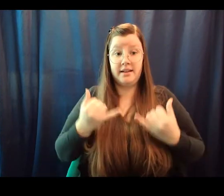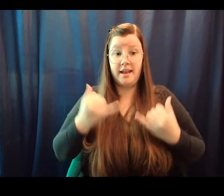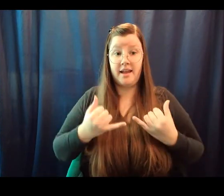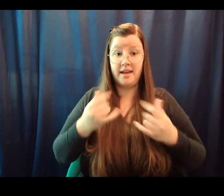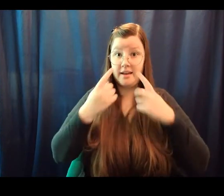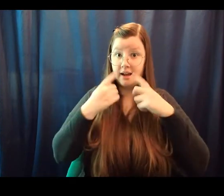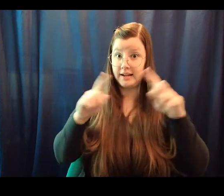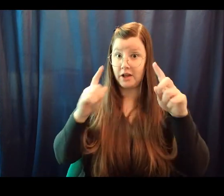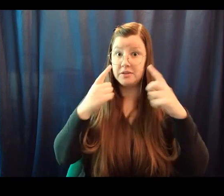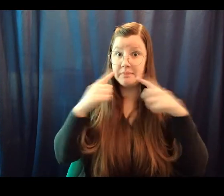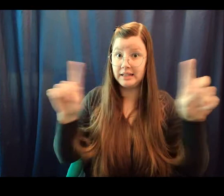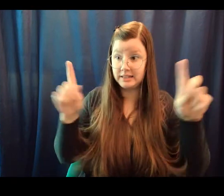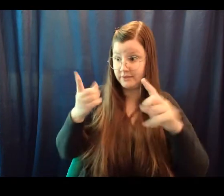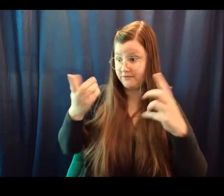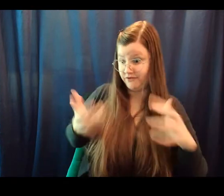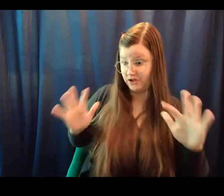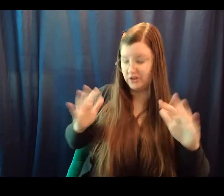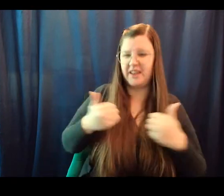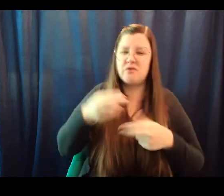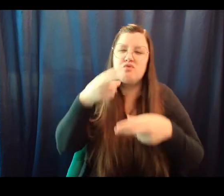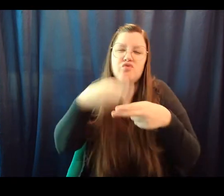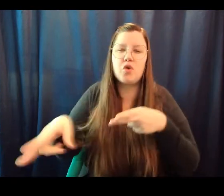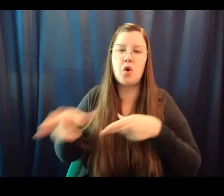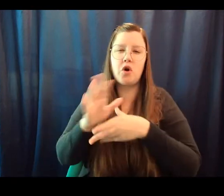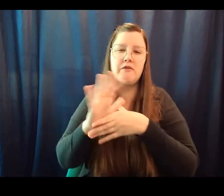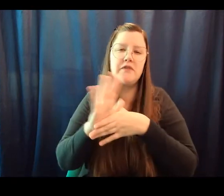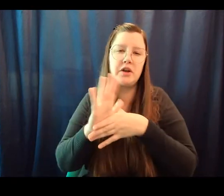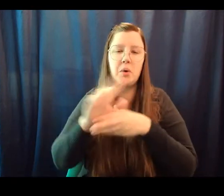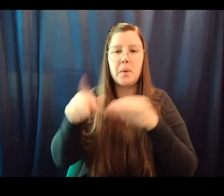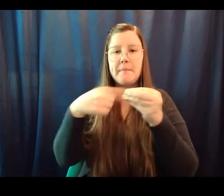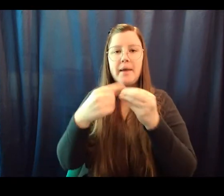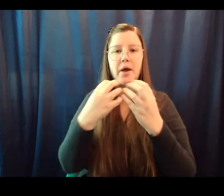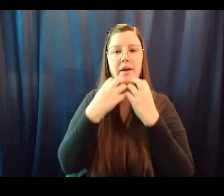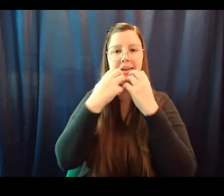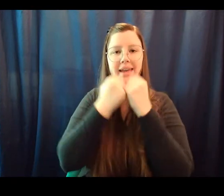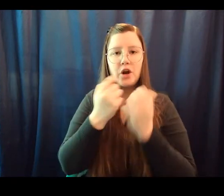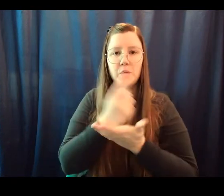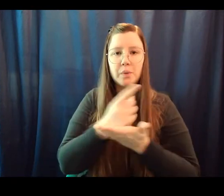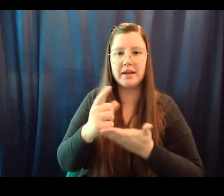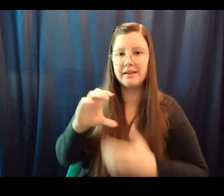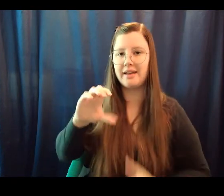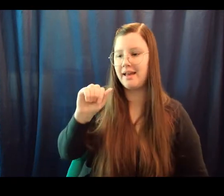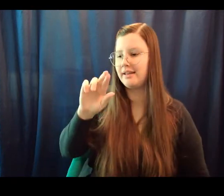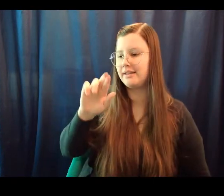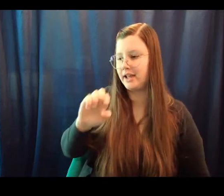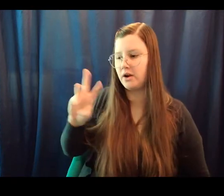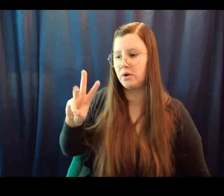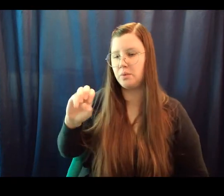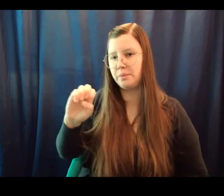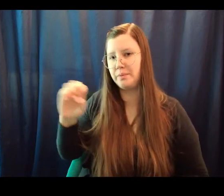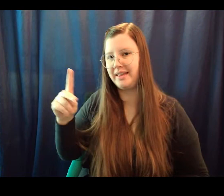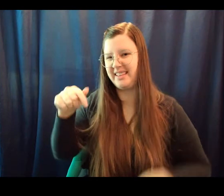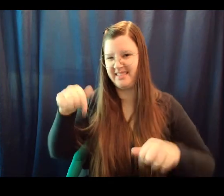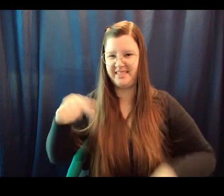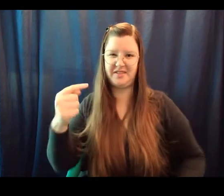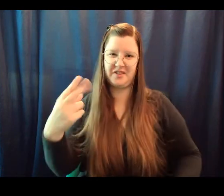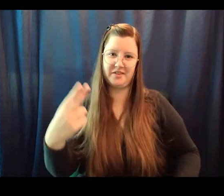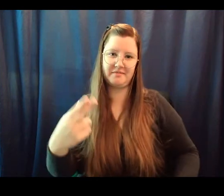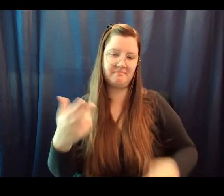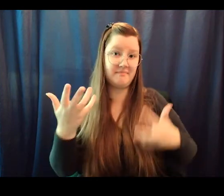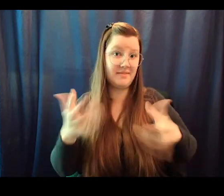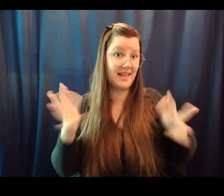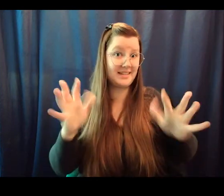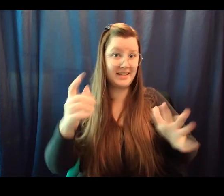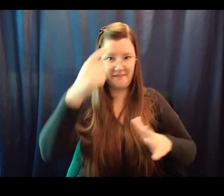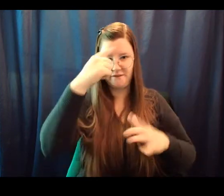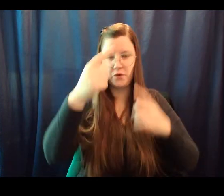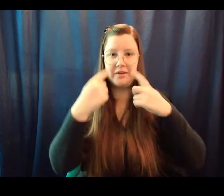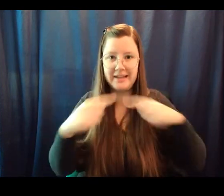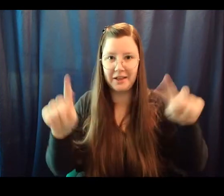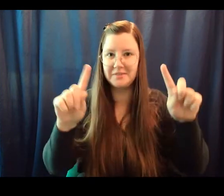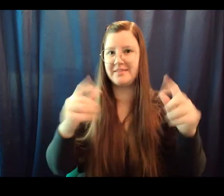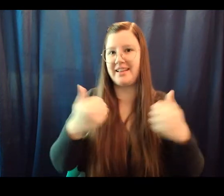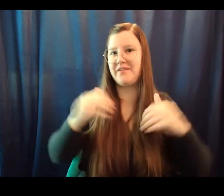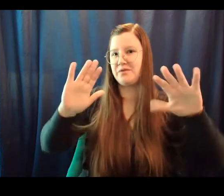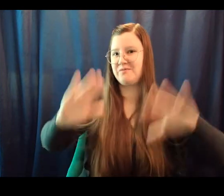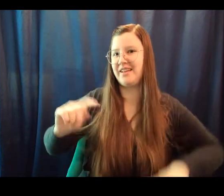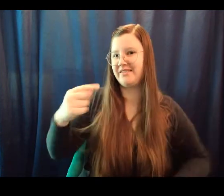And that is all for this week’s announcements. Everyone have a great Thursday, I know you will,